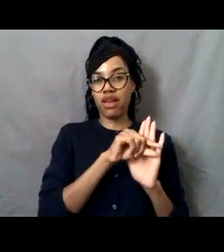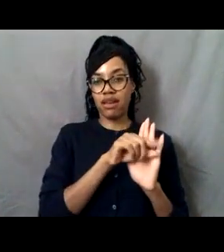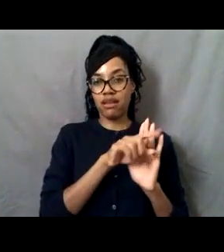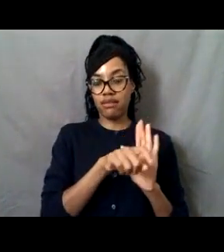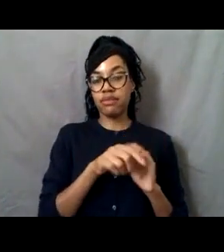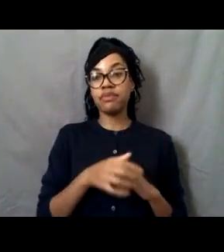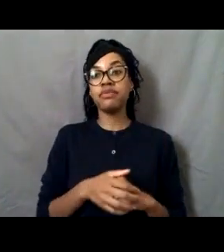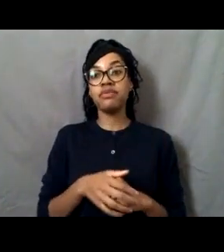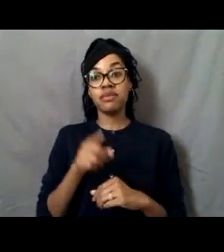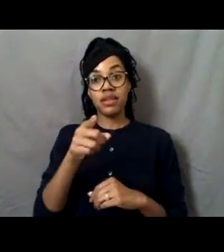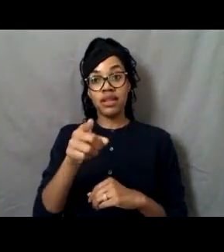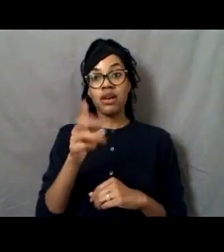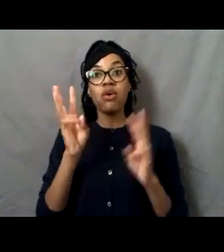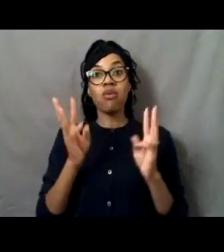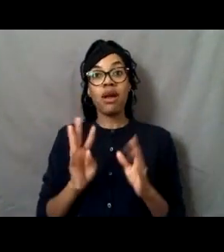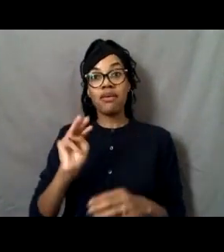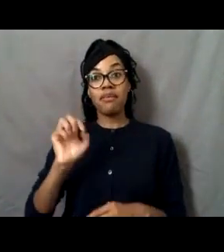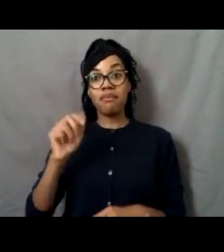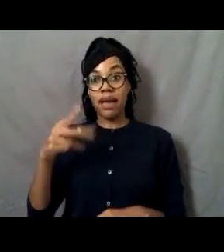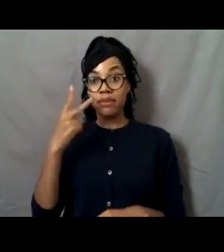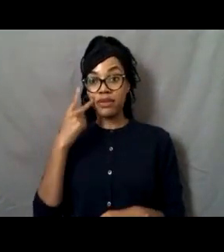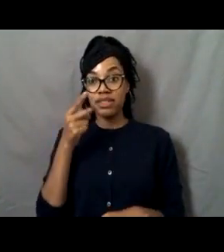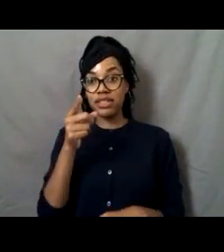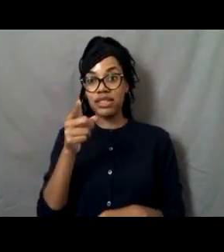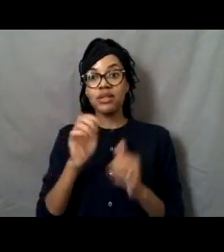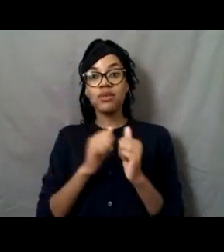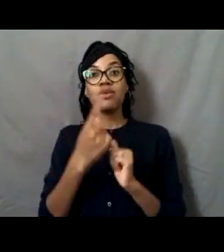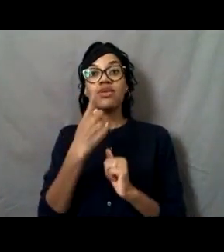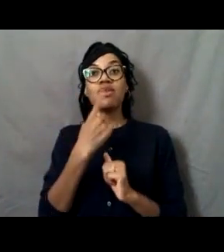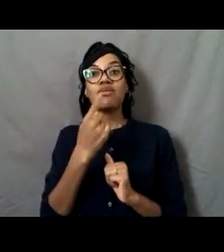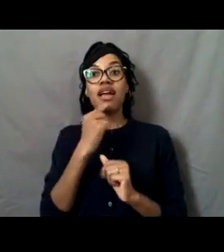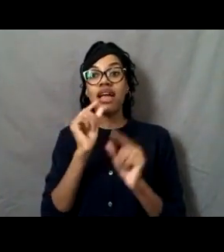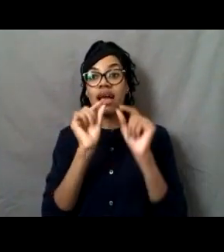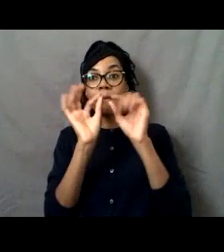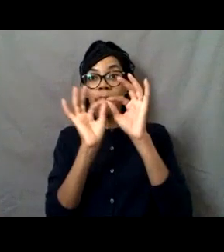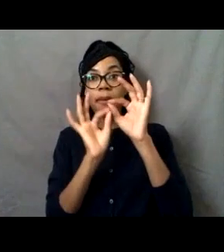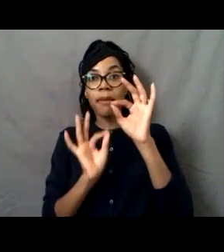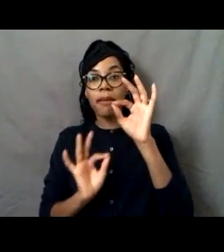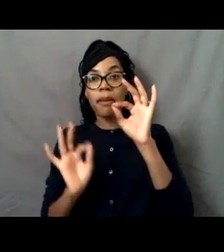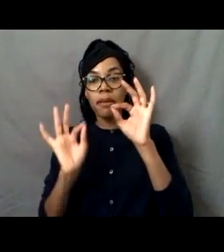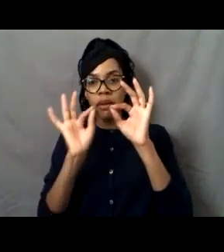And all of these red dots that you see are where tornadoes touched down.